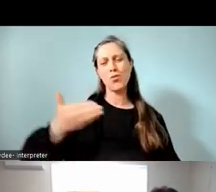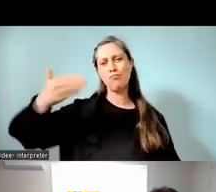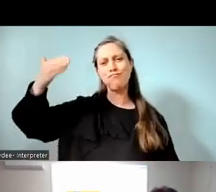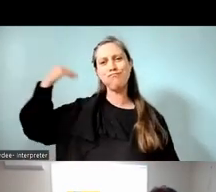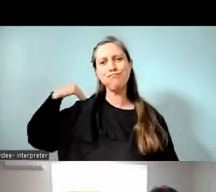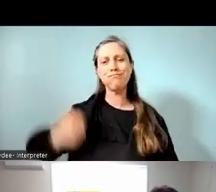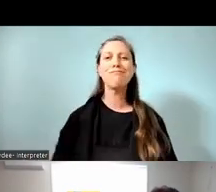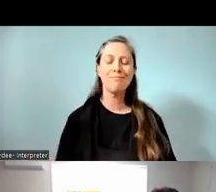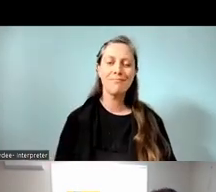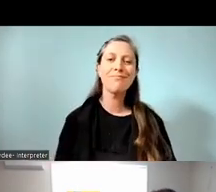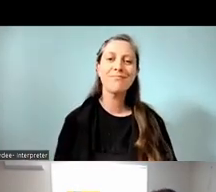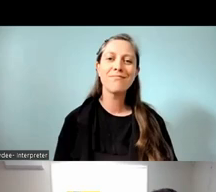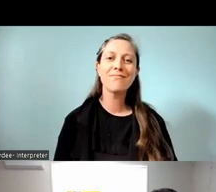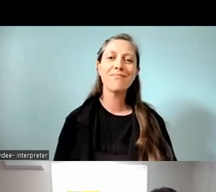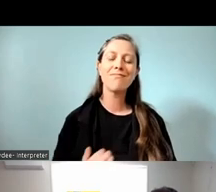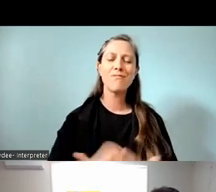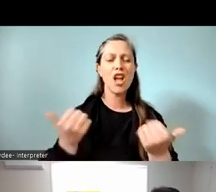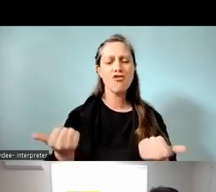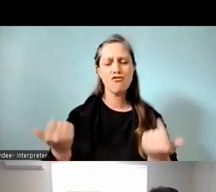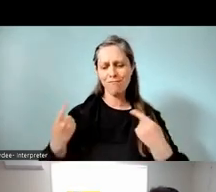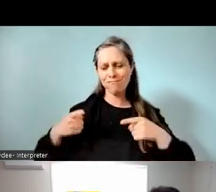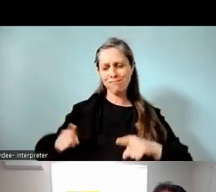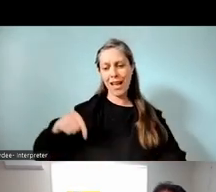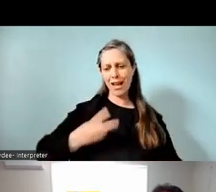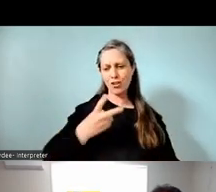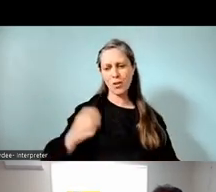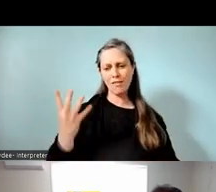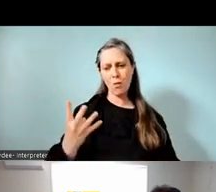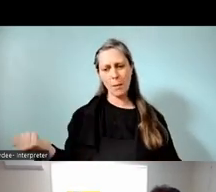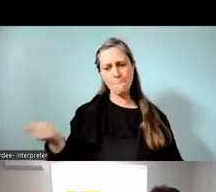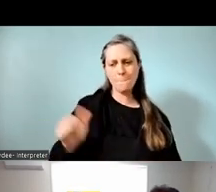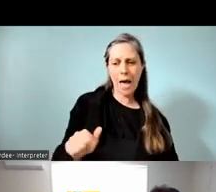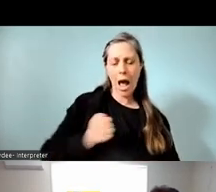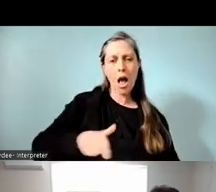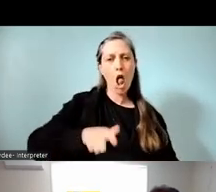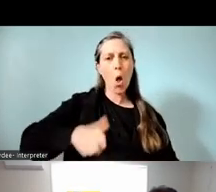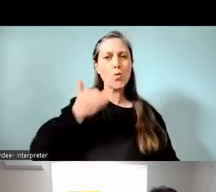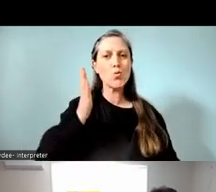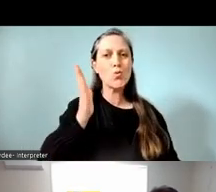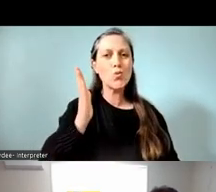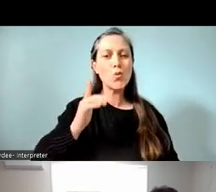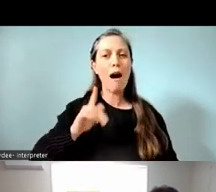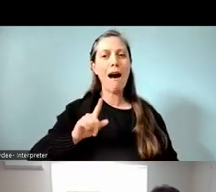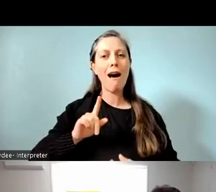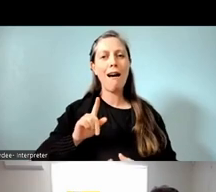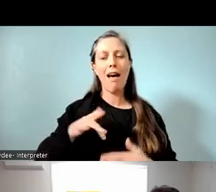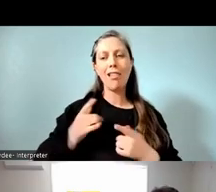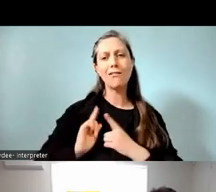So, it was good to realign myself in 2014 when I come back to my local school, and then still live quite close to the school in the area.